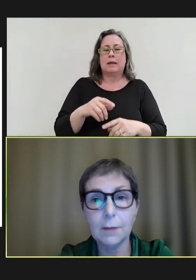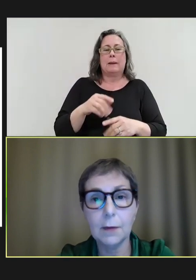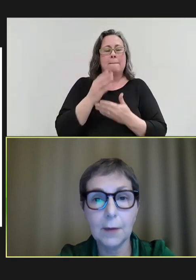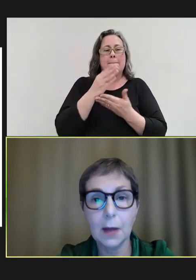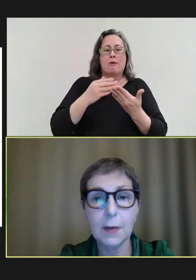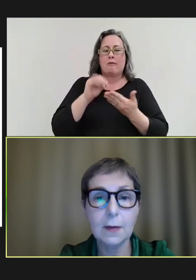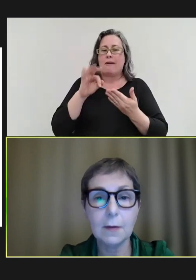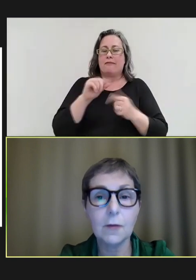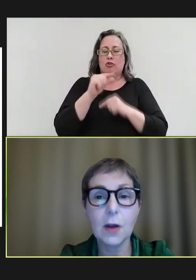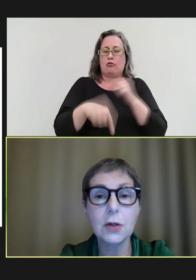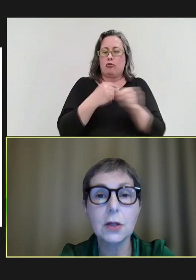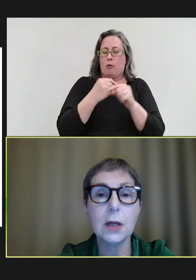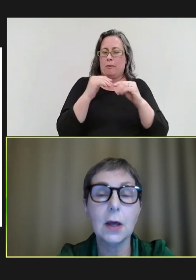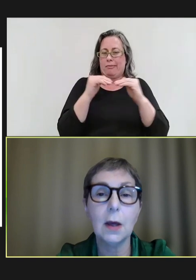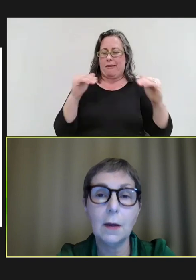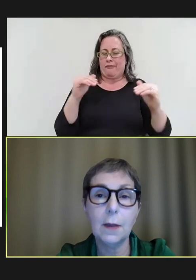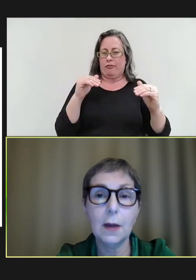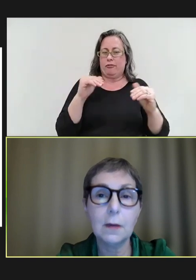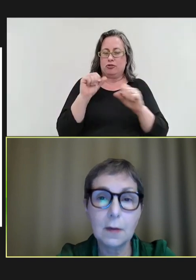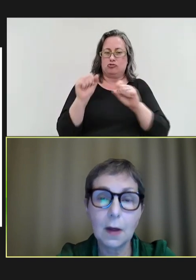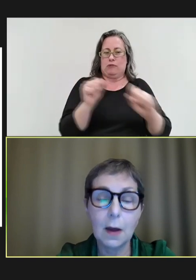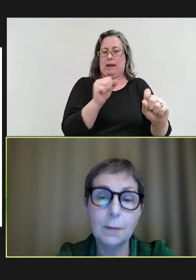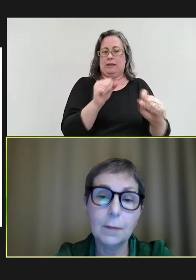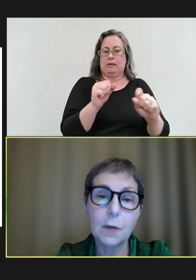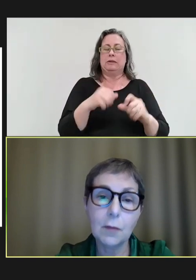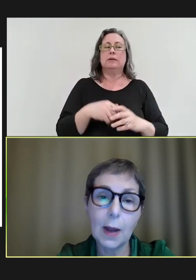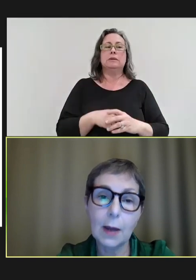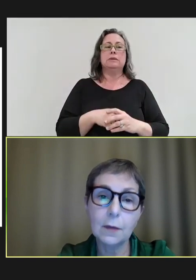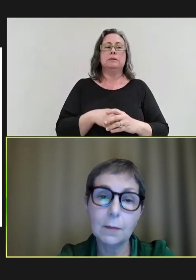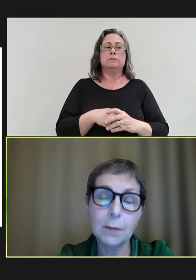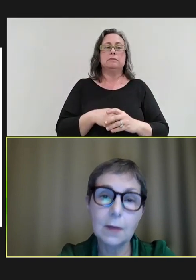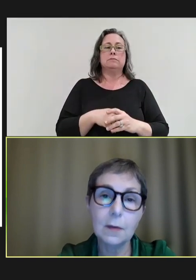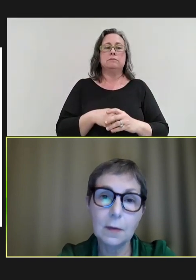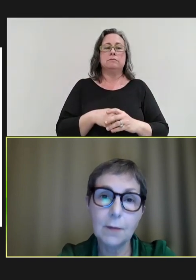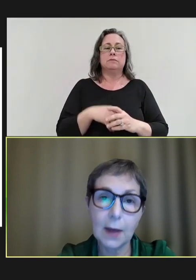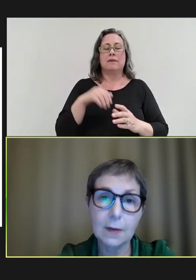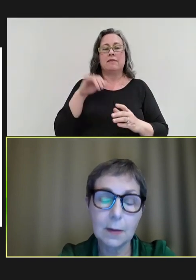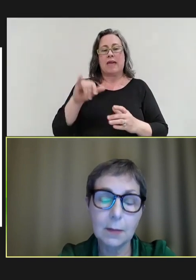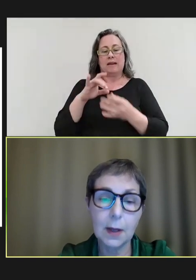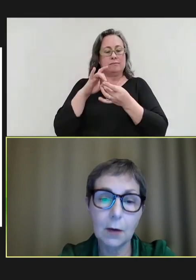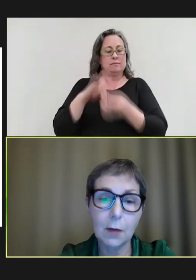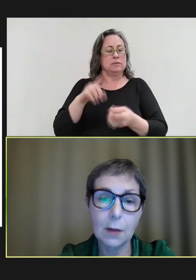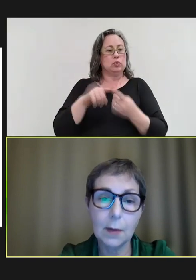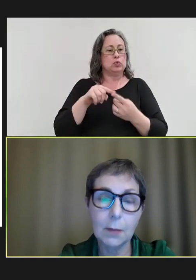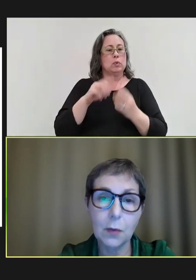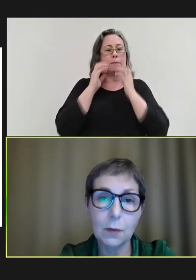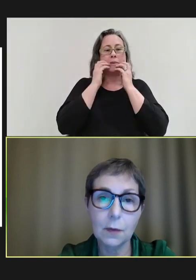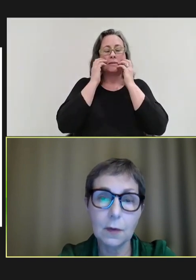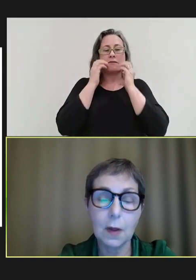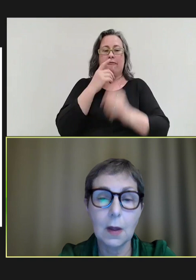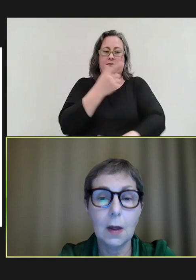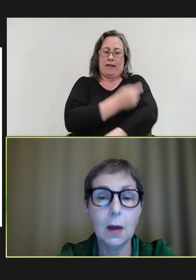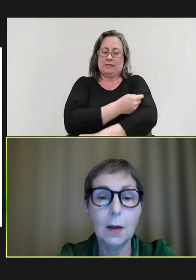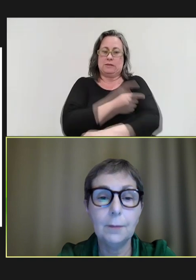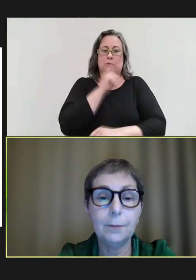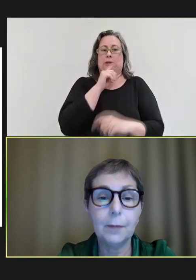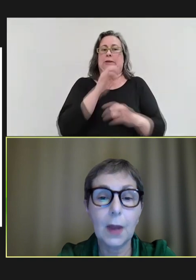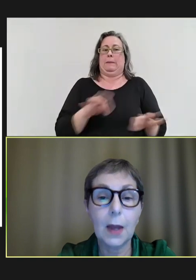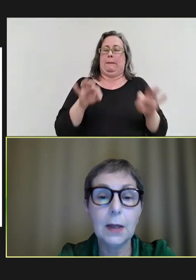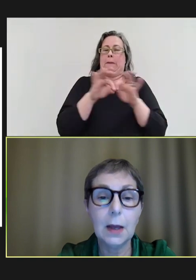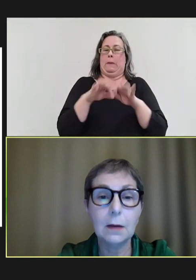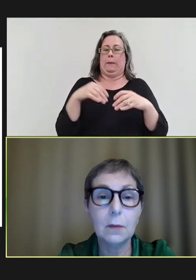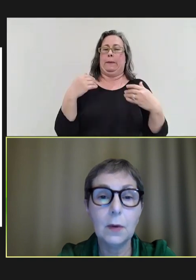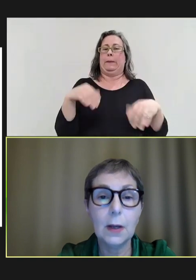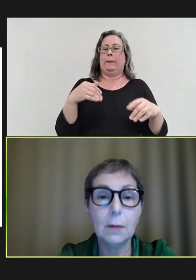of pieces of strategy that surround measles vaccine being incredibly important. And yet,